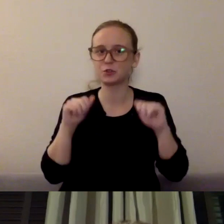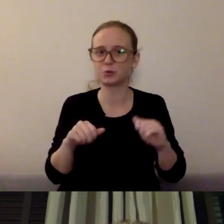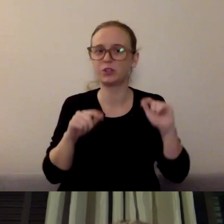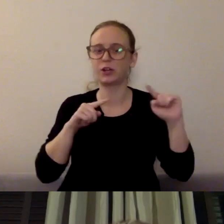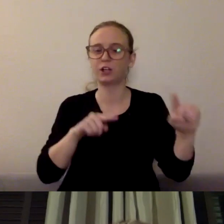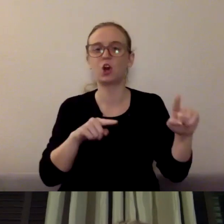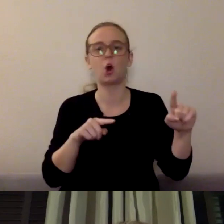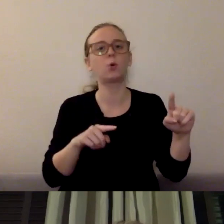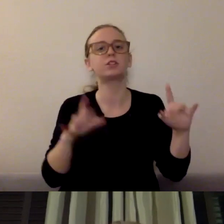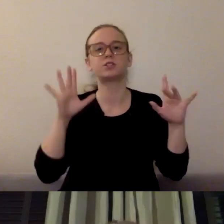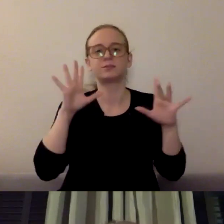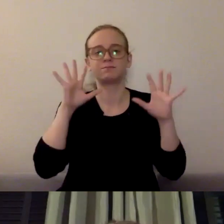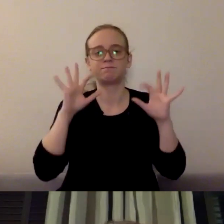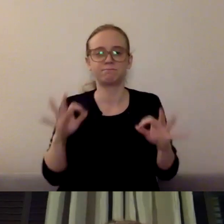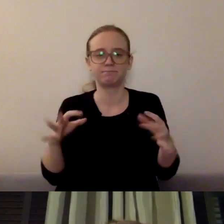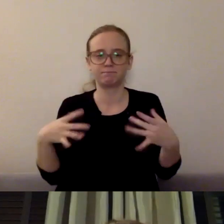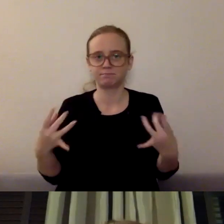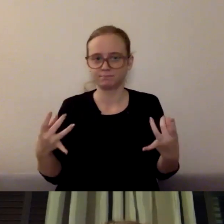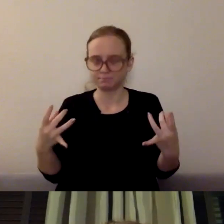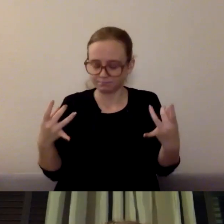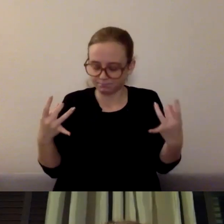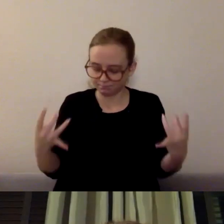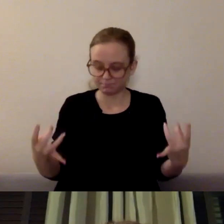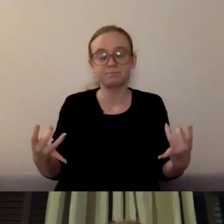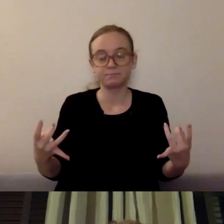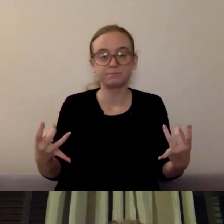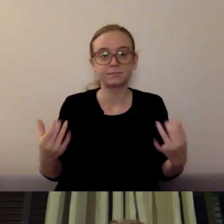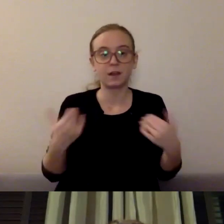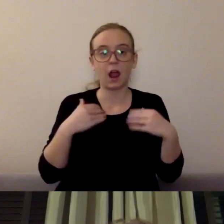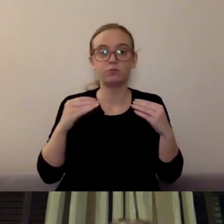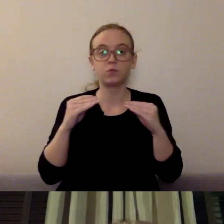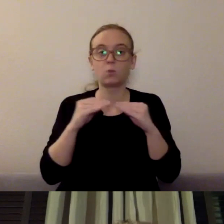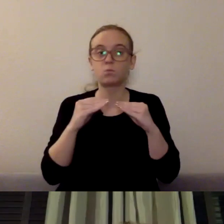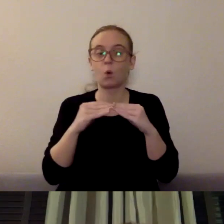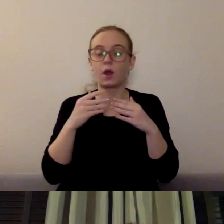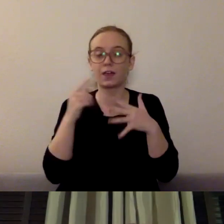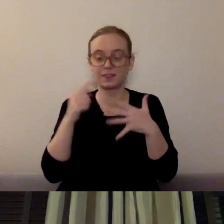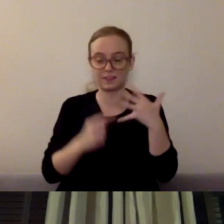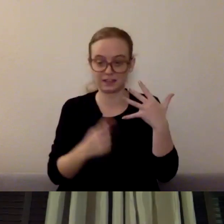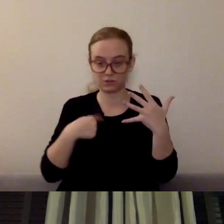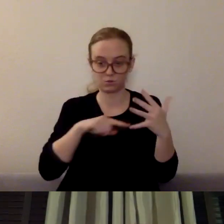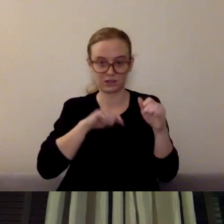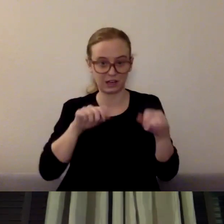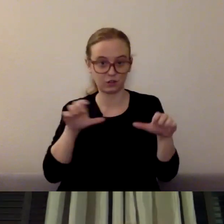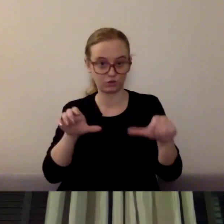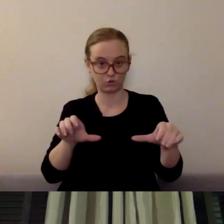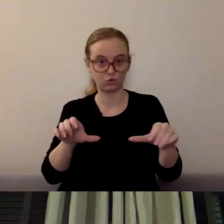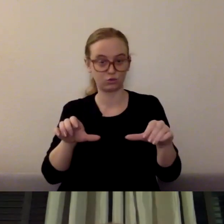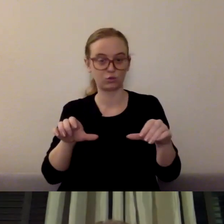There are things that we can continue to do and we'll talk more in our household about building those, building resiliency. The other thing we're gonna talk about a little bit tonight